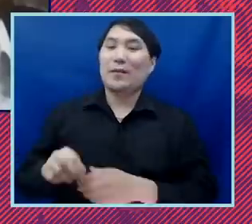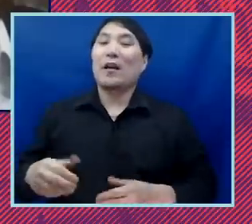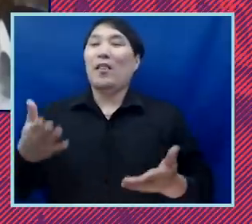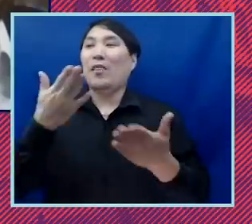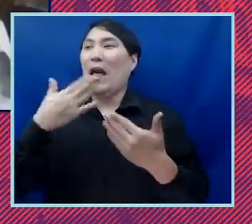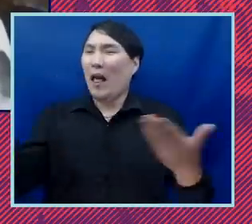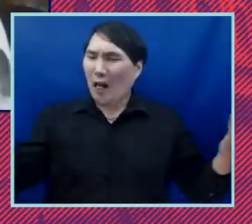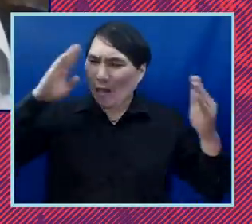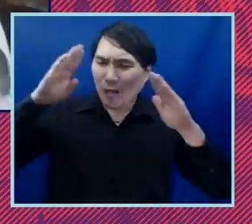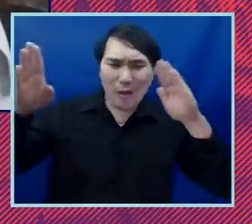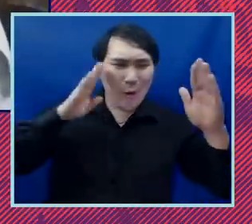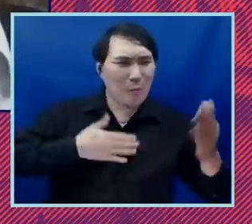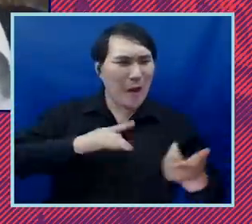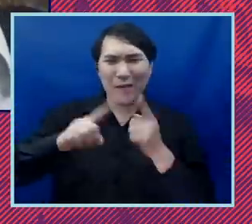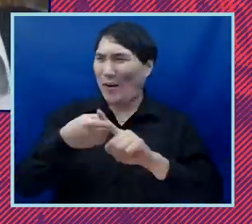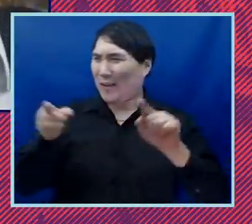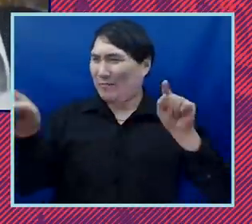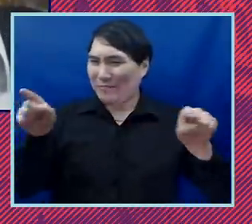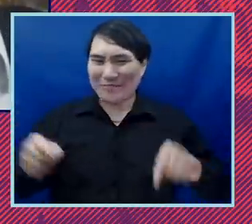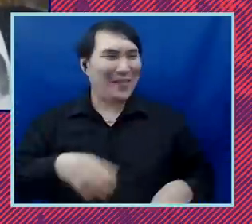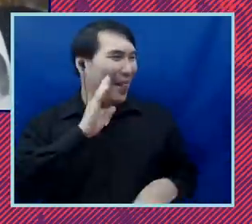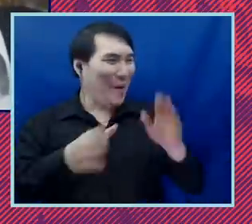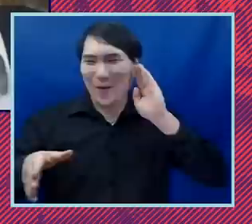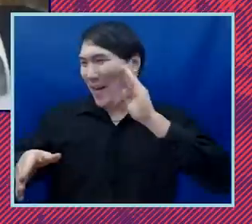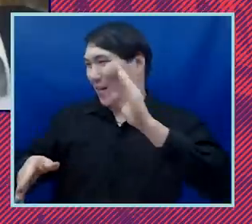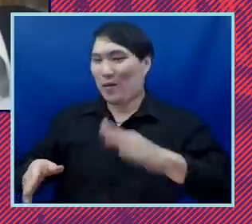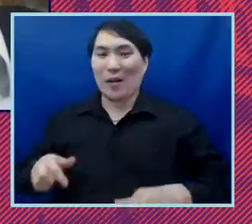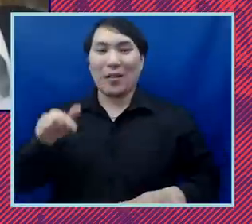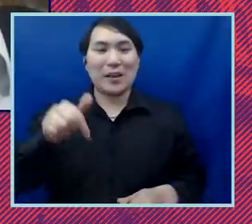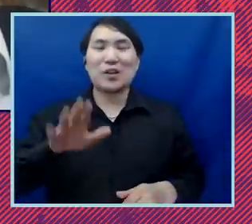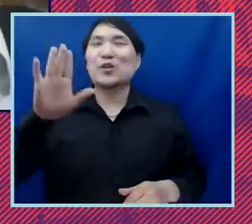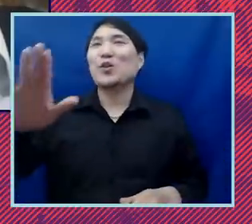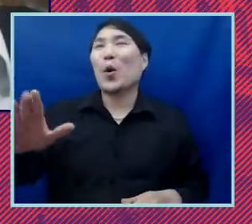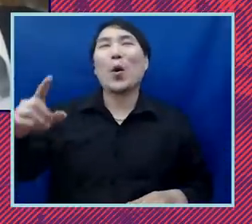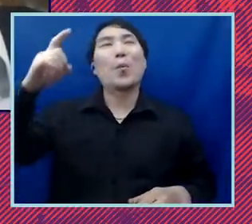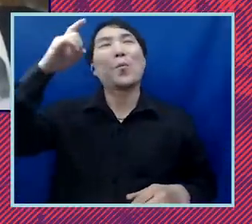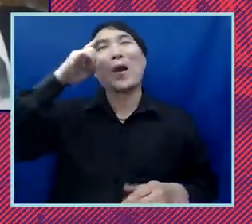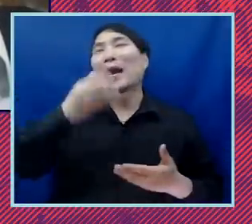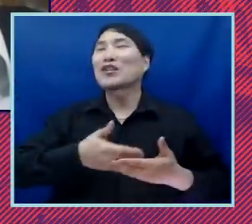hello thank you hello so this is your brain child i mean you have been coming up with all these